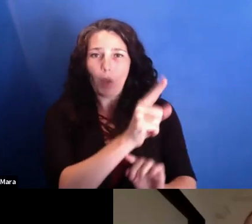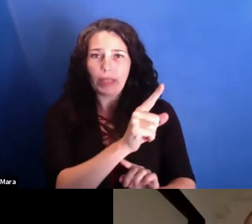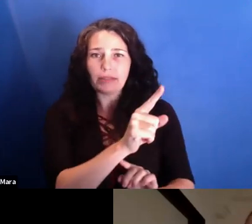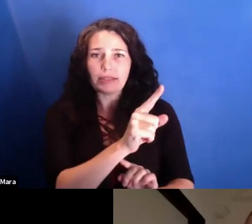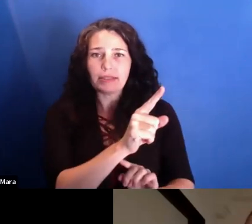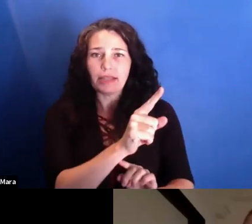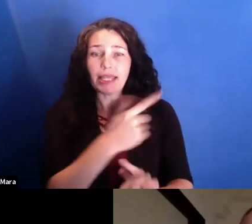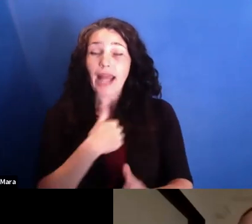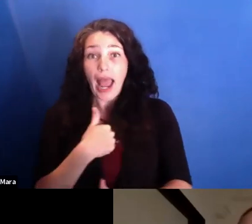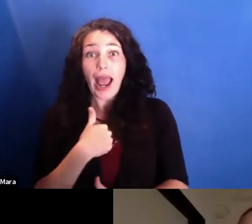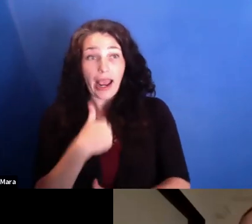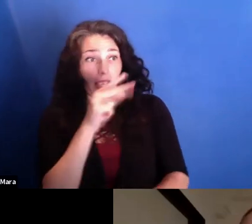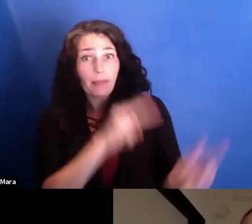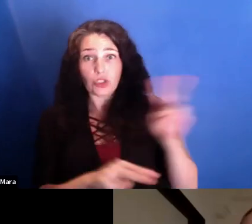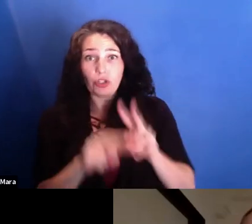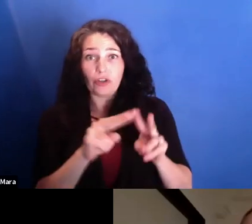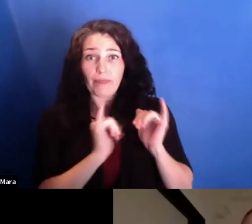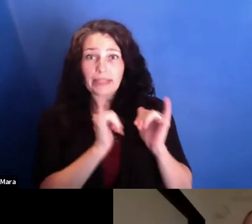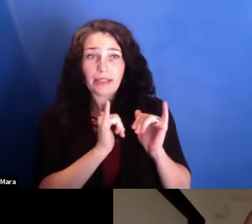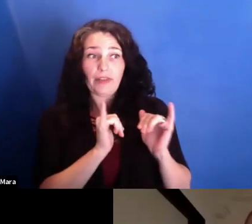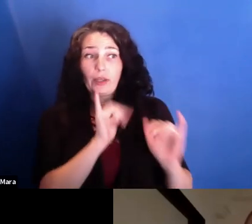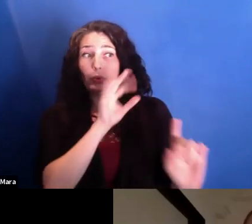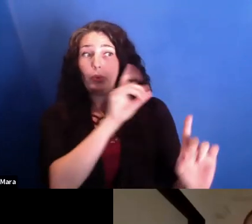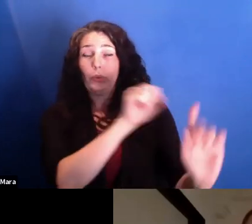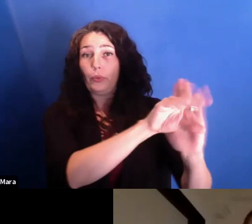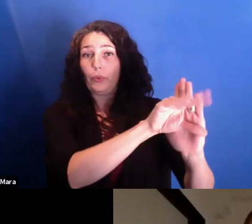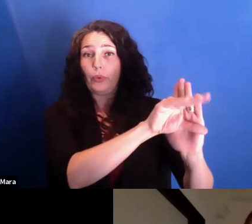And that's something that, when I was the first AD on picture